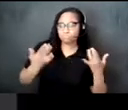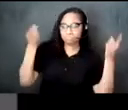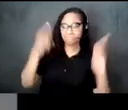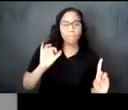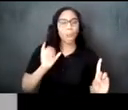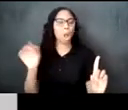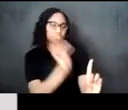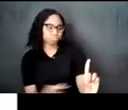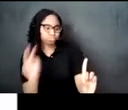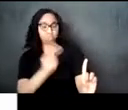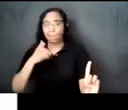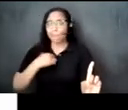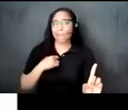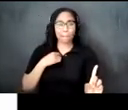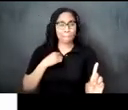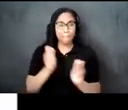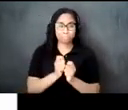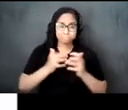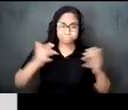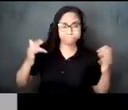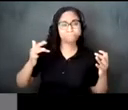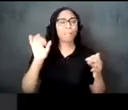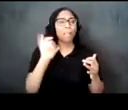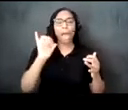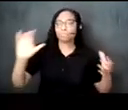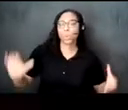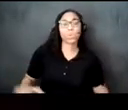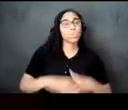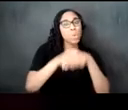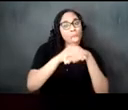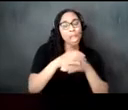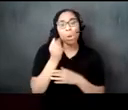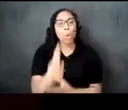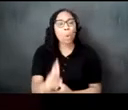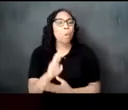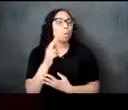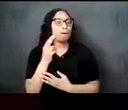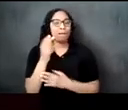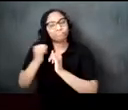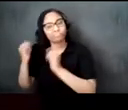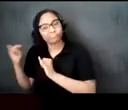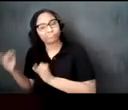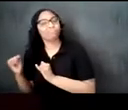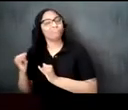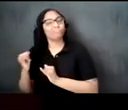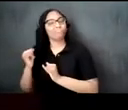elaborate gathering such as a wedding or an individual act of solitude celebrating the spirit